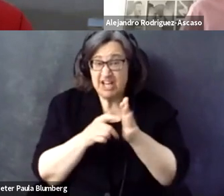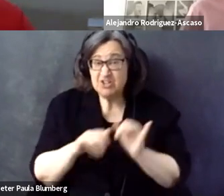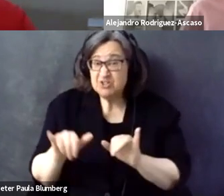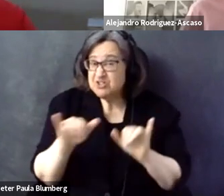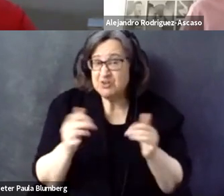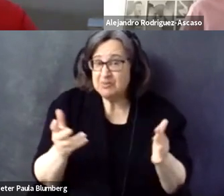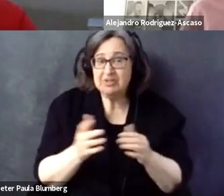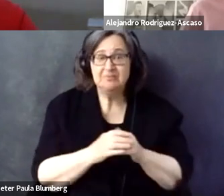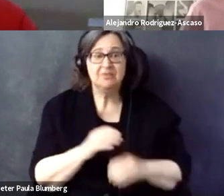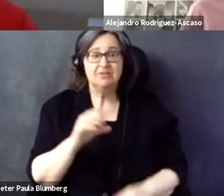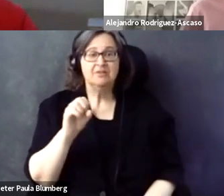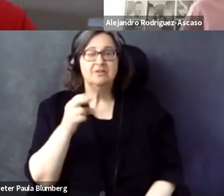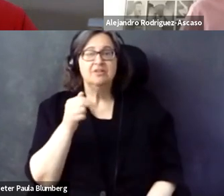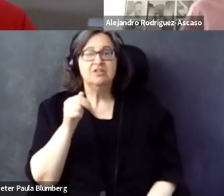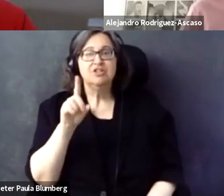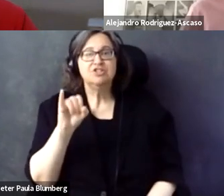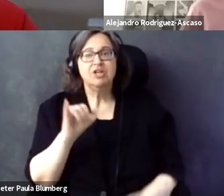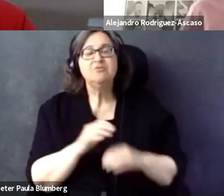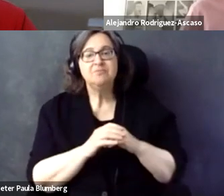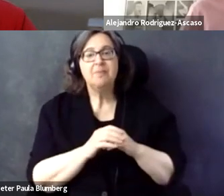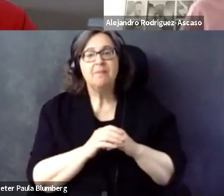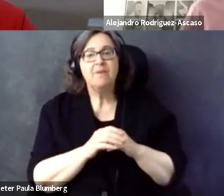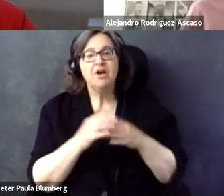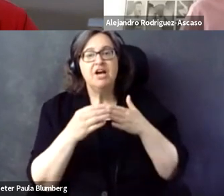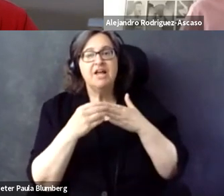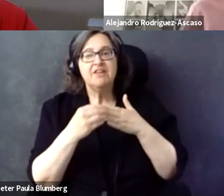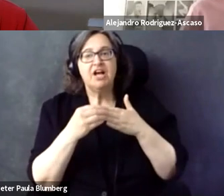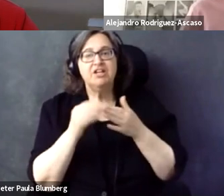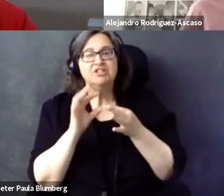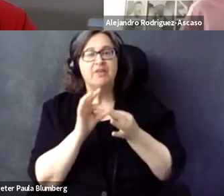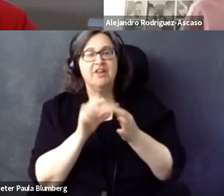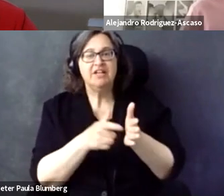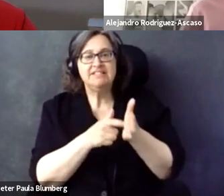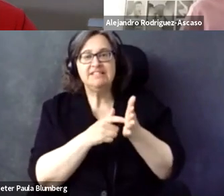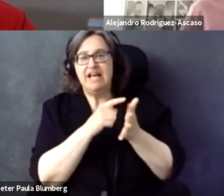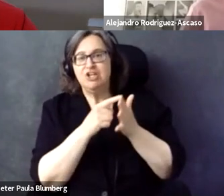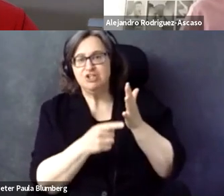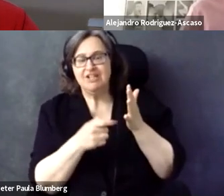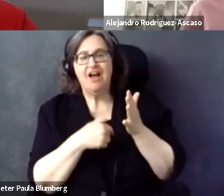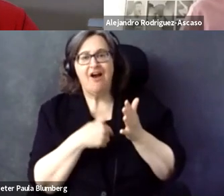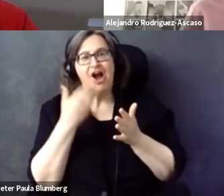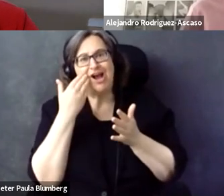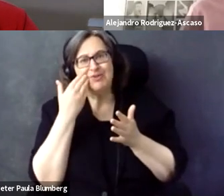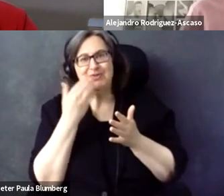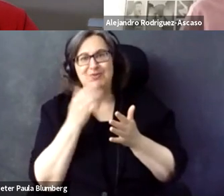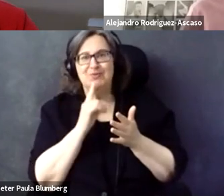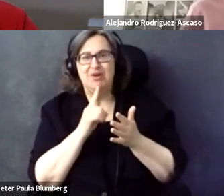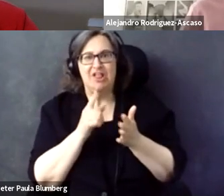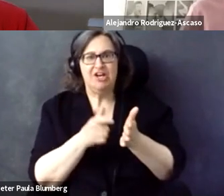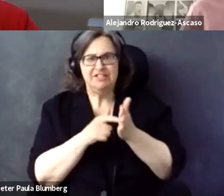success? What do you think, Shadi, ? Is the answer more standards or -- >> SHADI ABOU-ZAHRA: The guidance